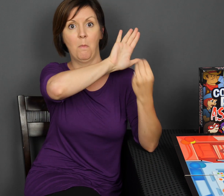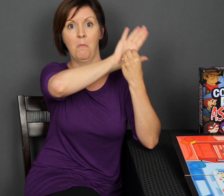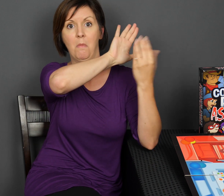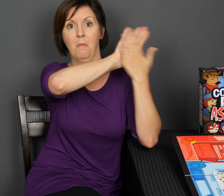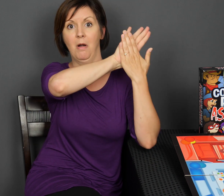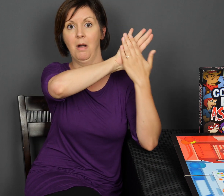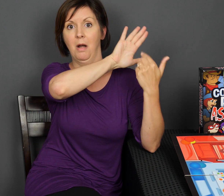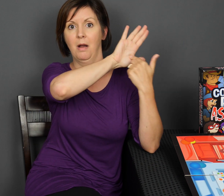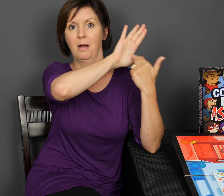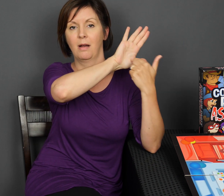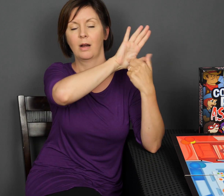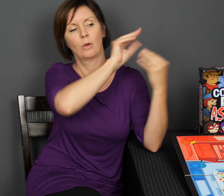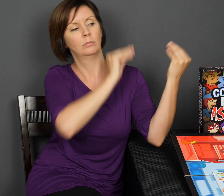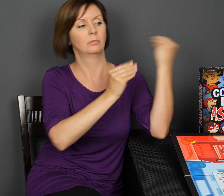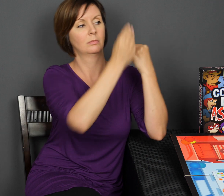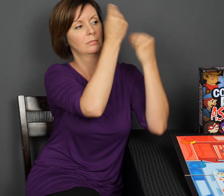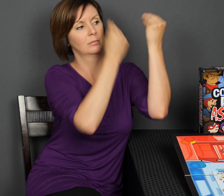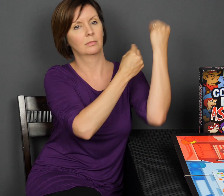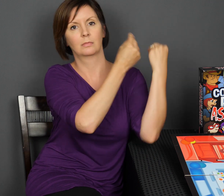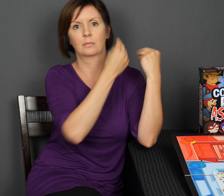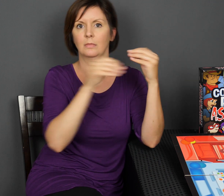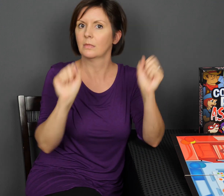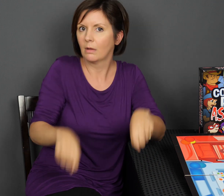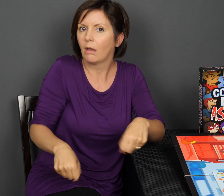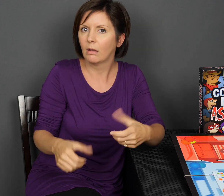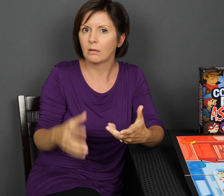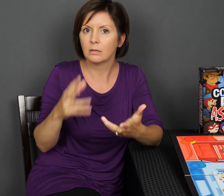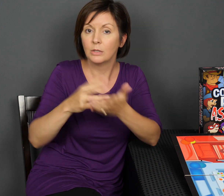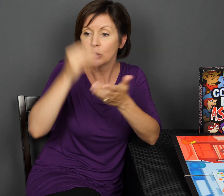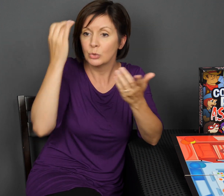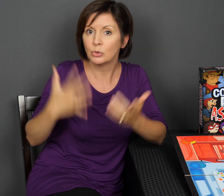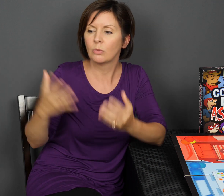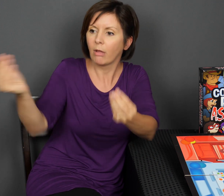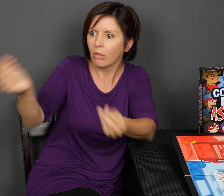And then you could stick them on the whiteboard and move them around as you need.